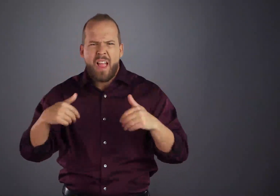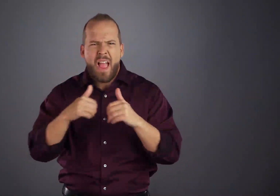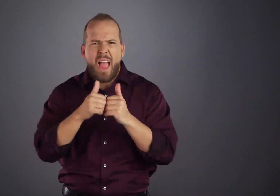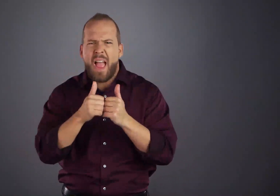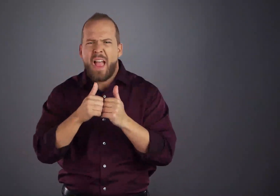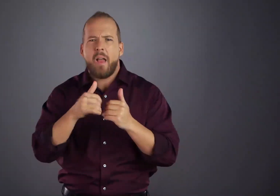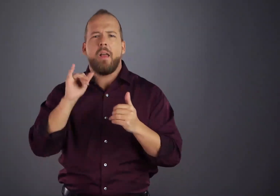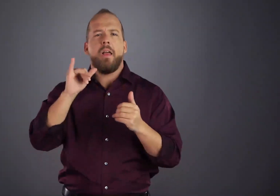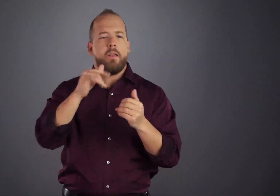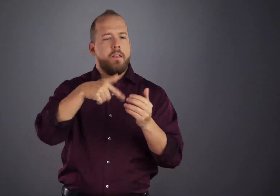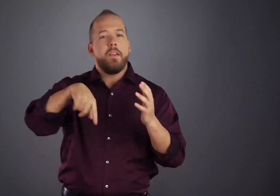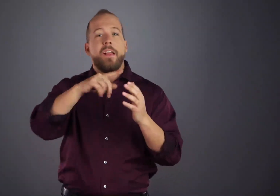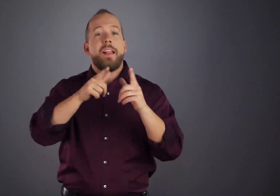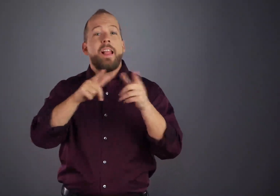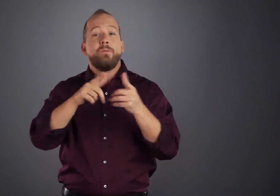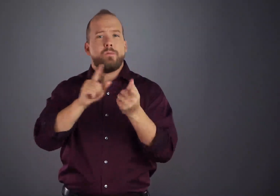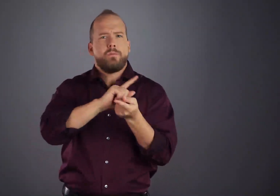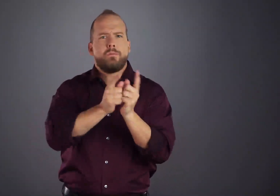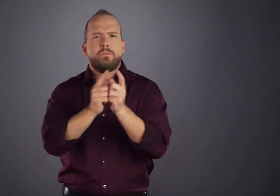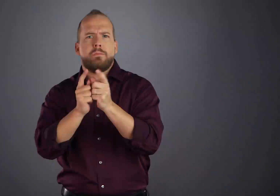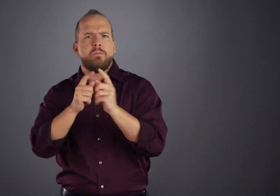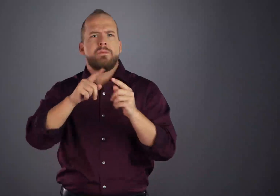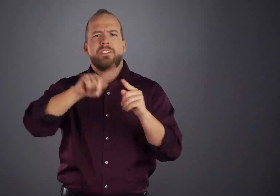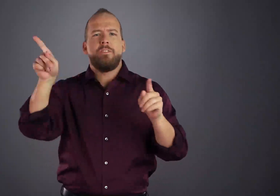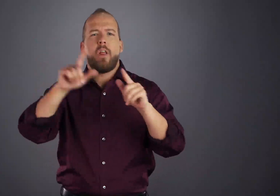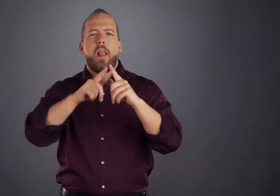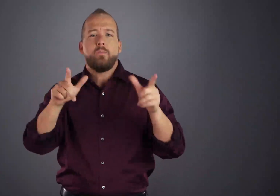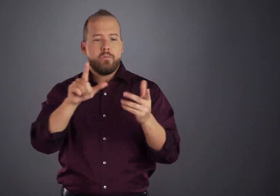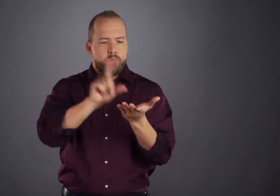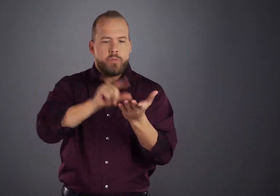literature into many languages and dialects.